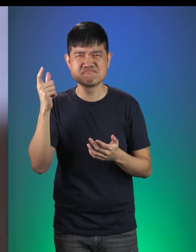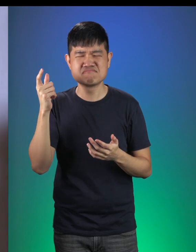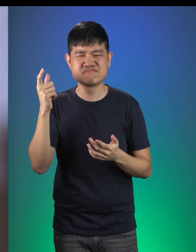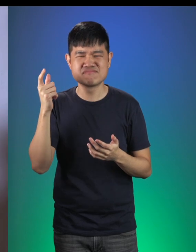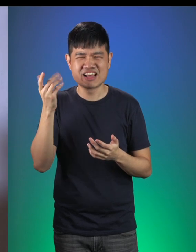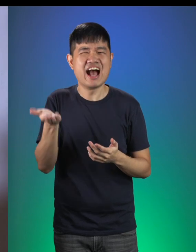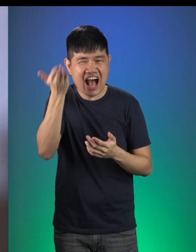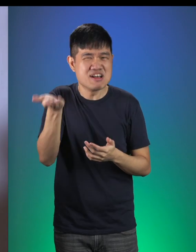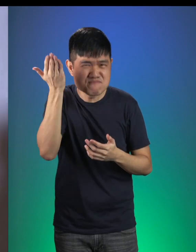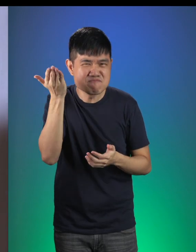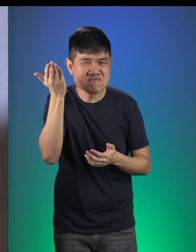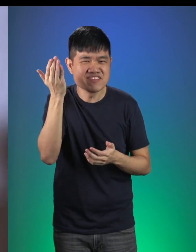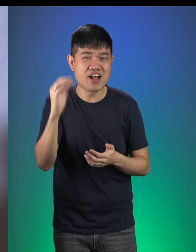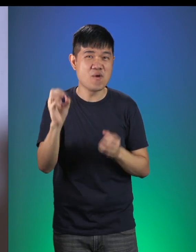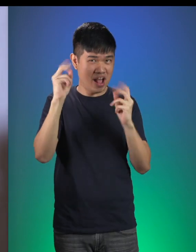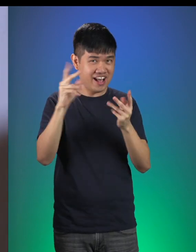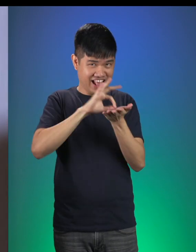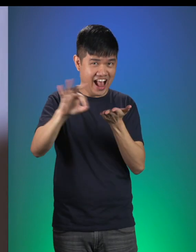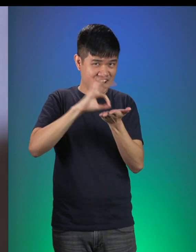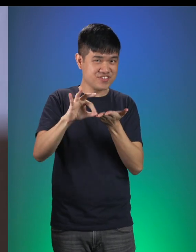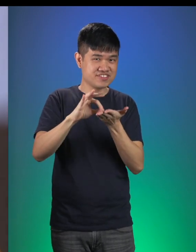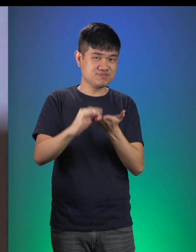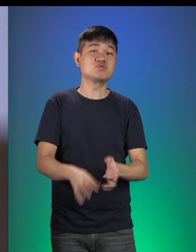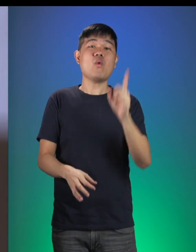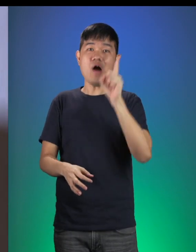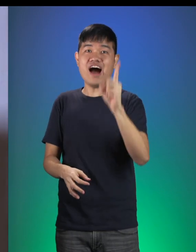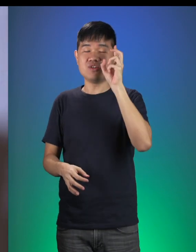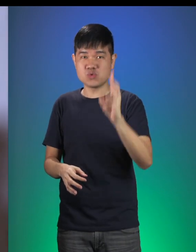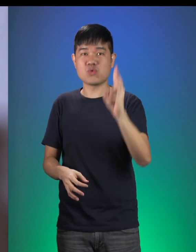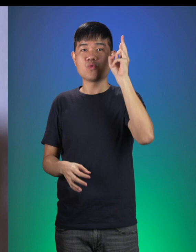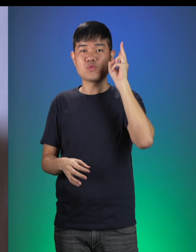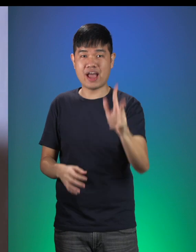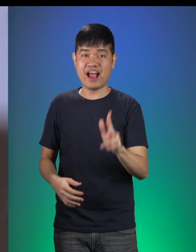A little louder? Okay! On the count of three. One, Two, Three!